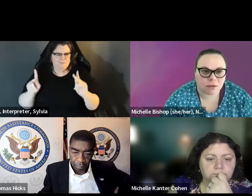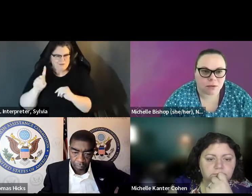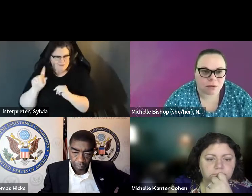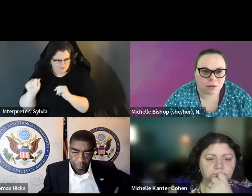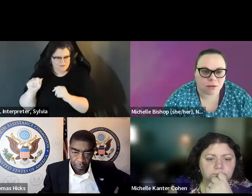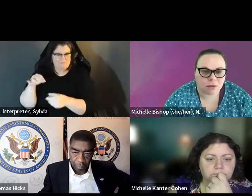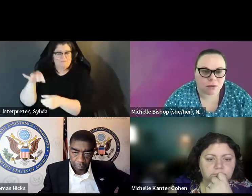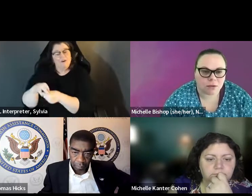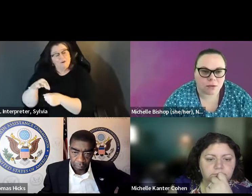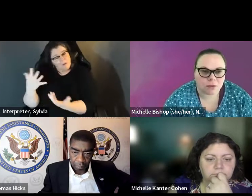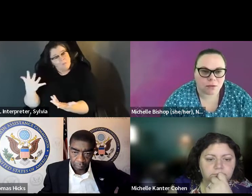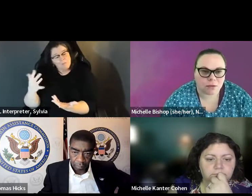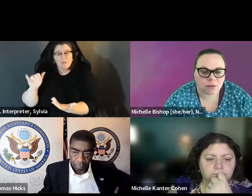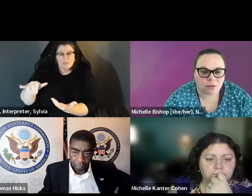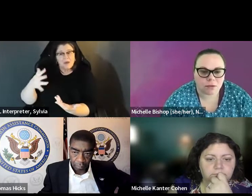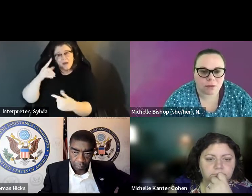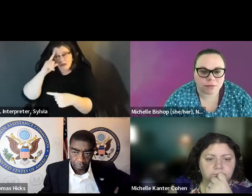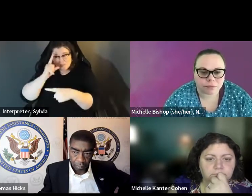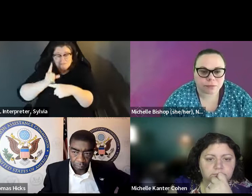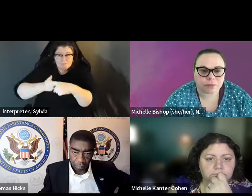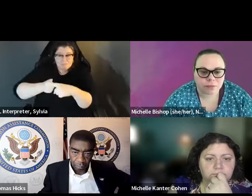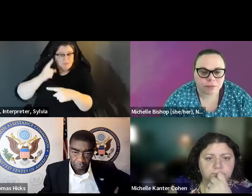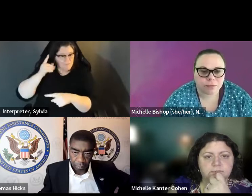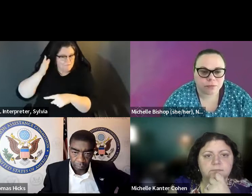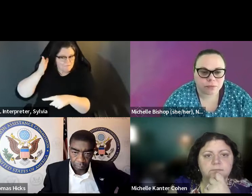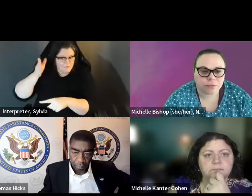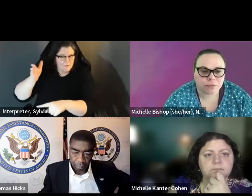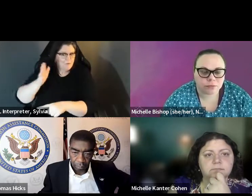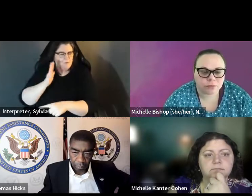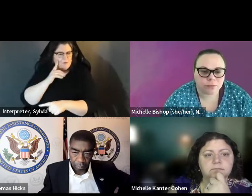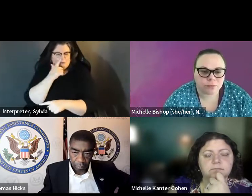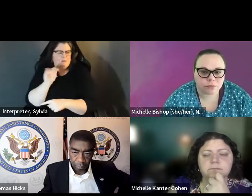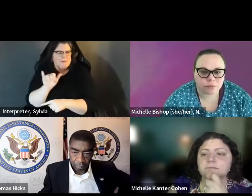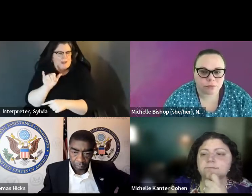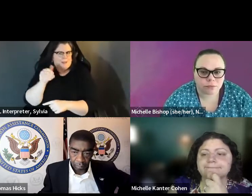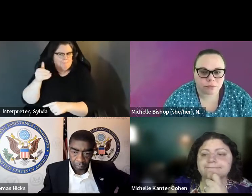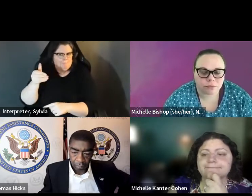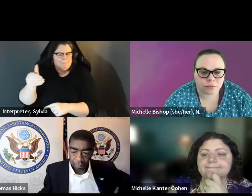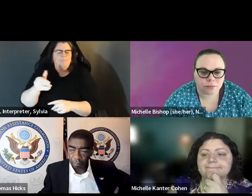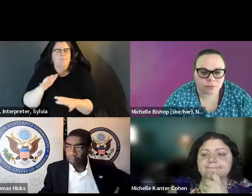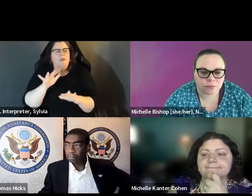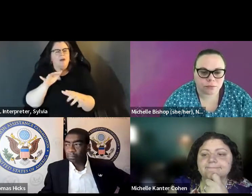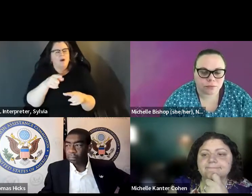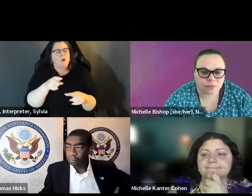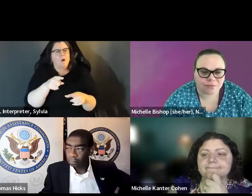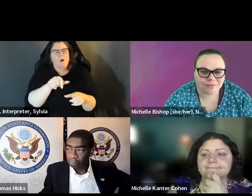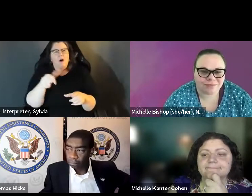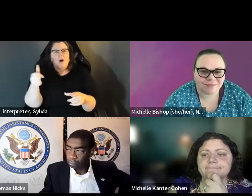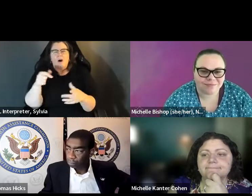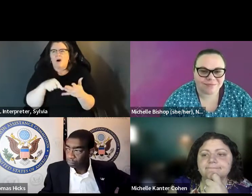narrowing a lot more for the young people with disabilities. So that's a -- I think obviously that's a Disabilities. So that's a well, I think obviously that's a very hopeful sign for the future. very hopeful sign for the future. O, and I'm sorry,